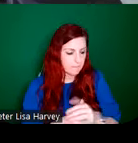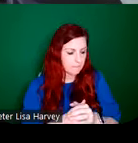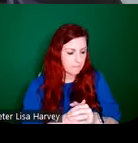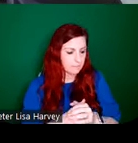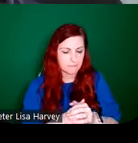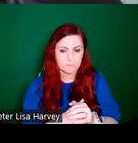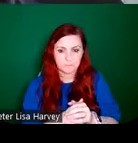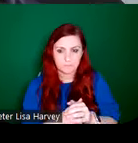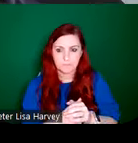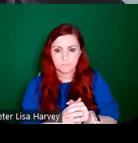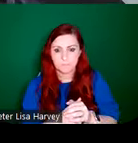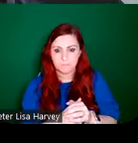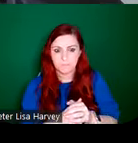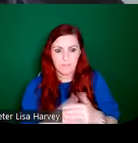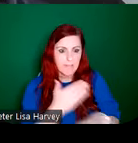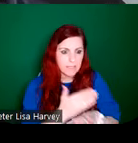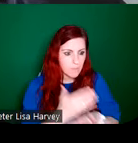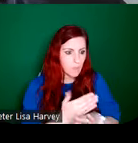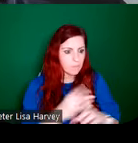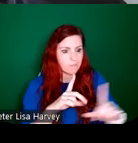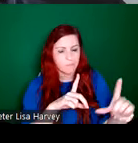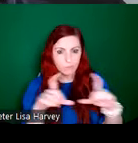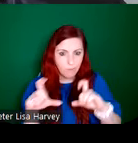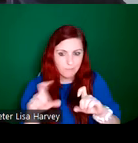watercolours the workbooks, the cash books, photographs. Unfortunately the